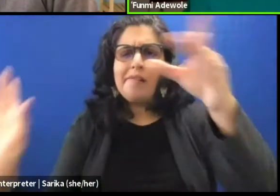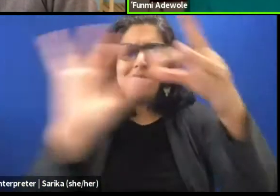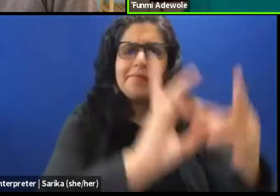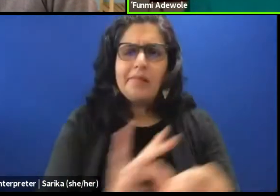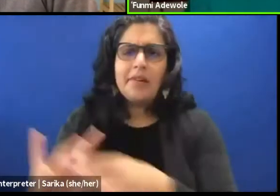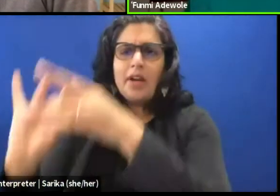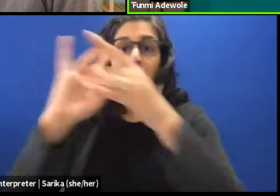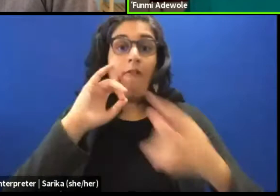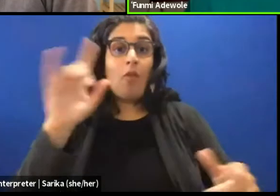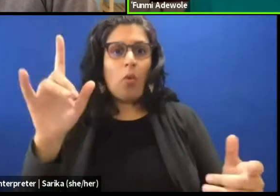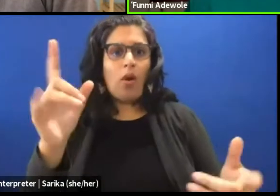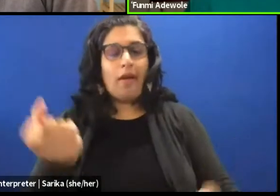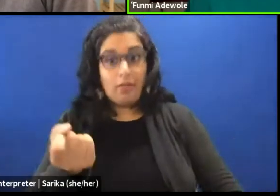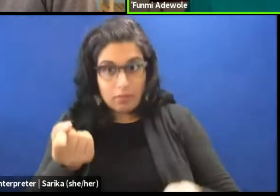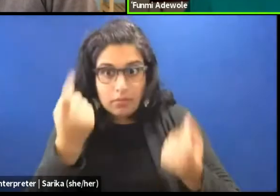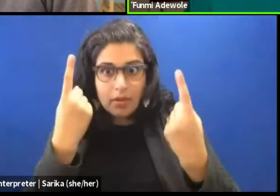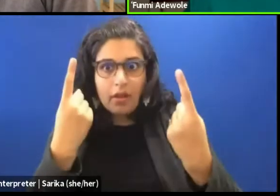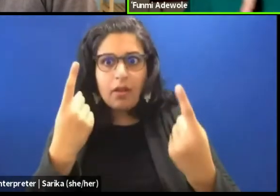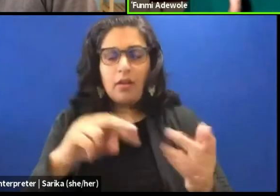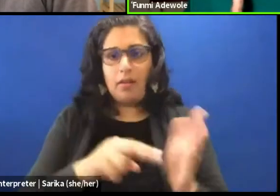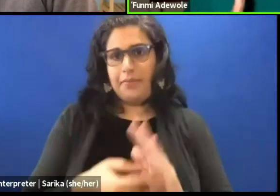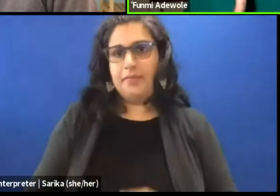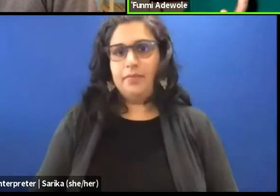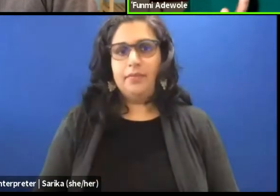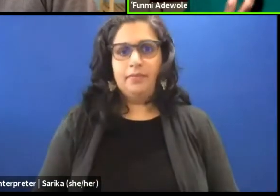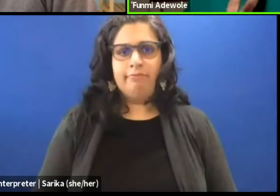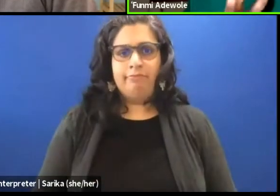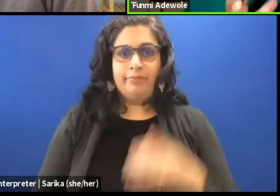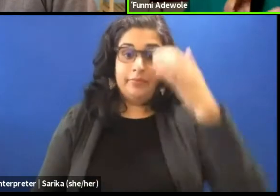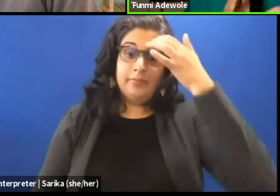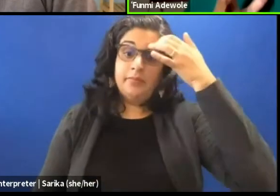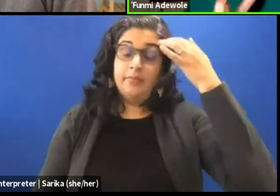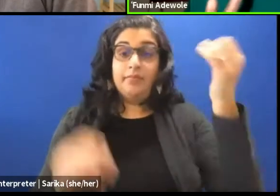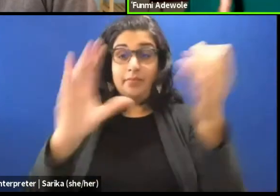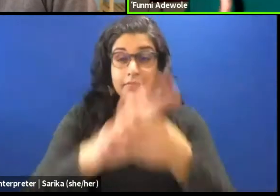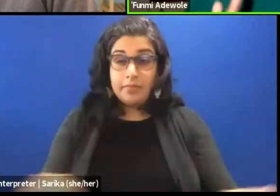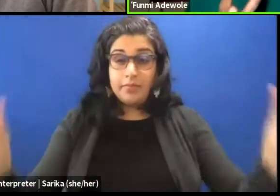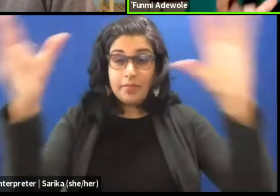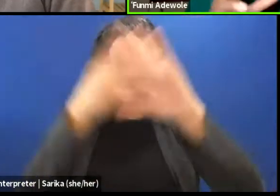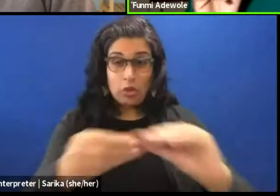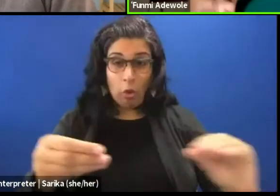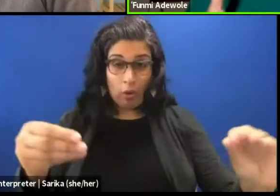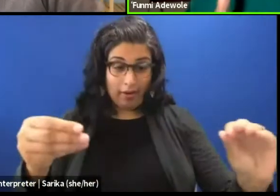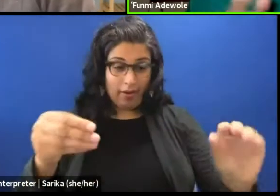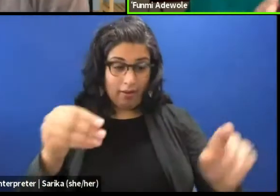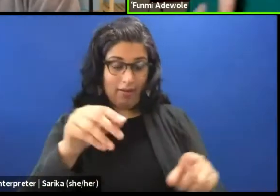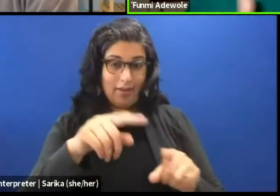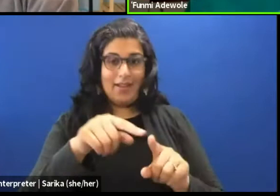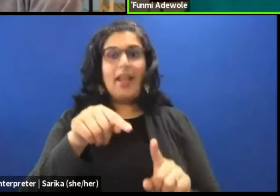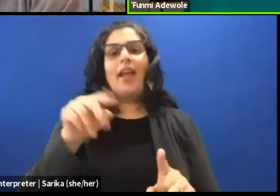And so, it's the narrative of the piece, how it is brought together. When I say, narrative, I am using it